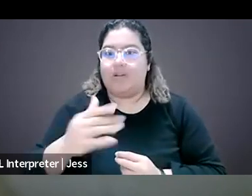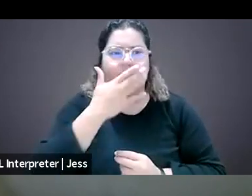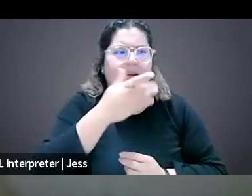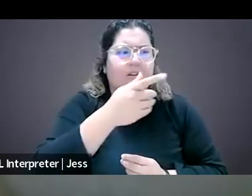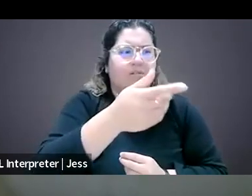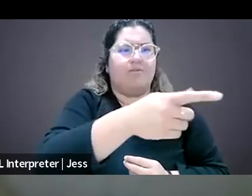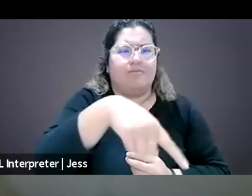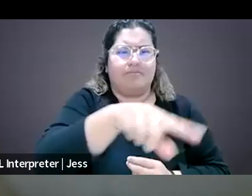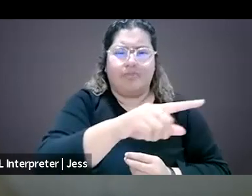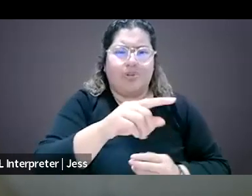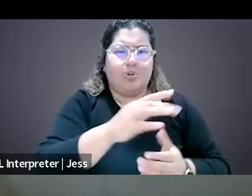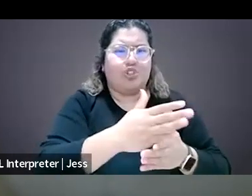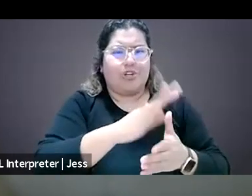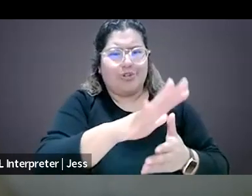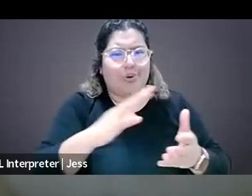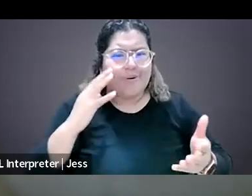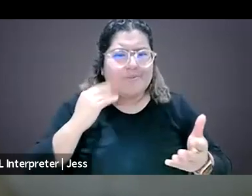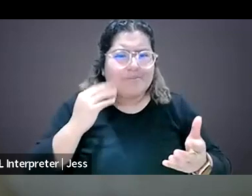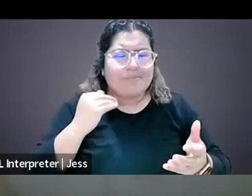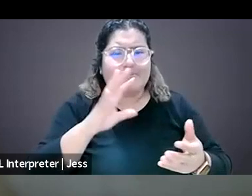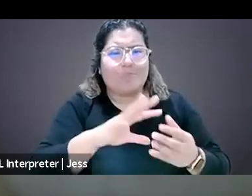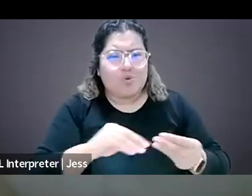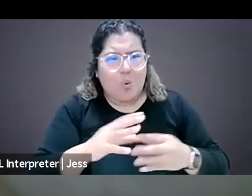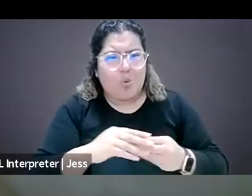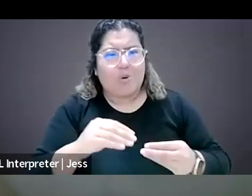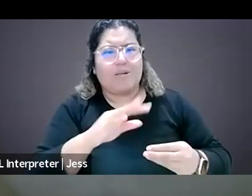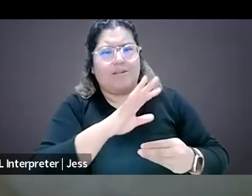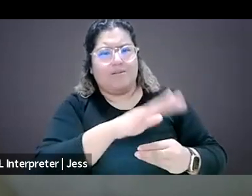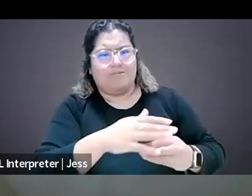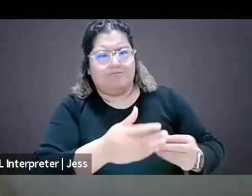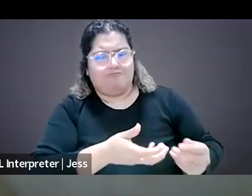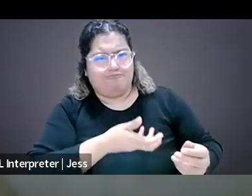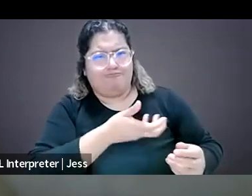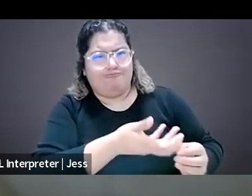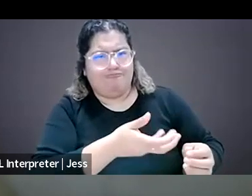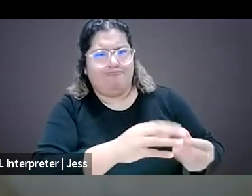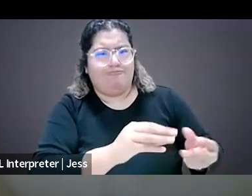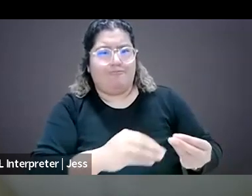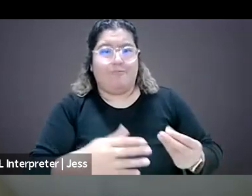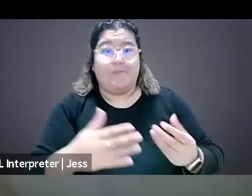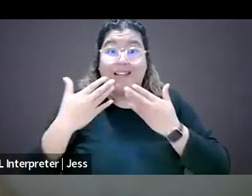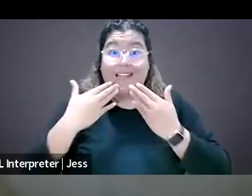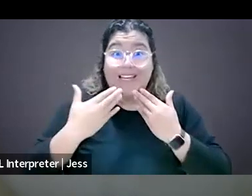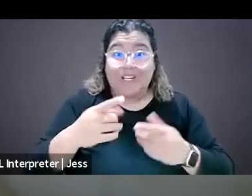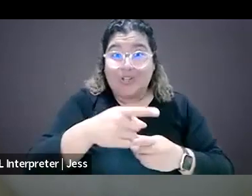Yeah, really grateful y'all were able to join us today and thank you so much for everyone for listening and have a good rest of rest of y'all's days.